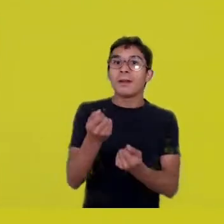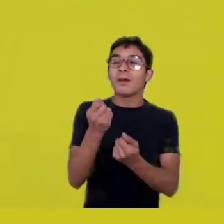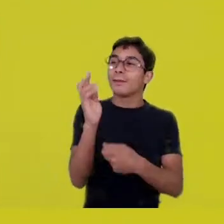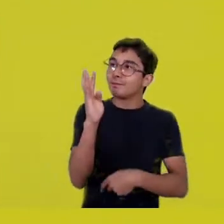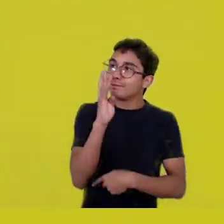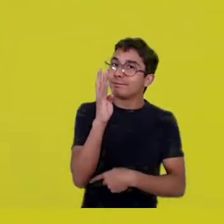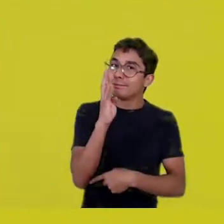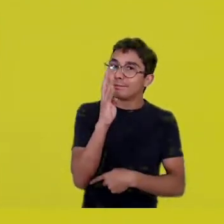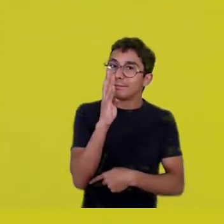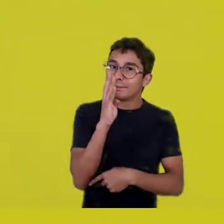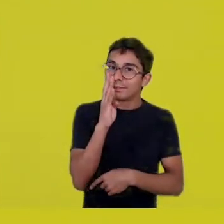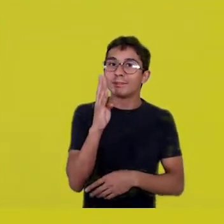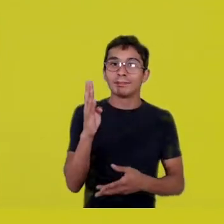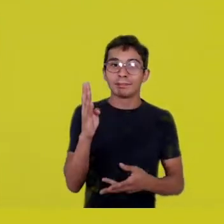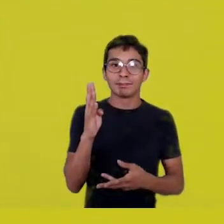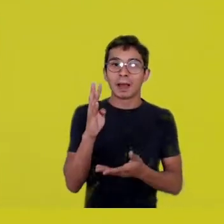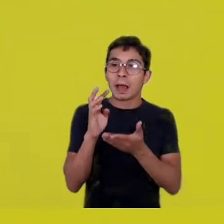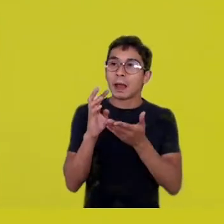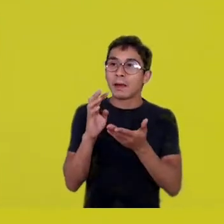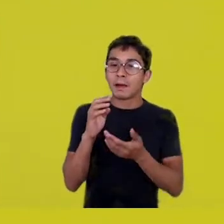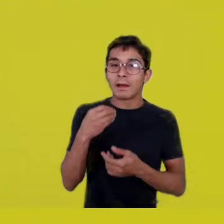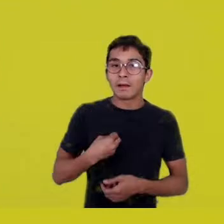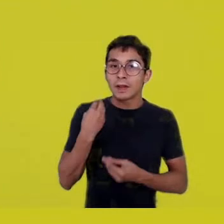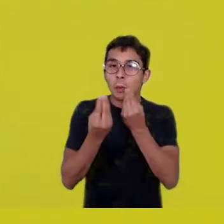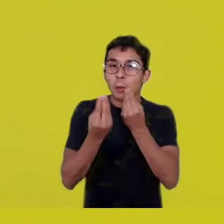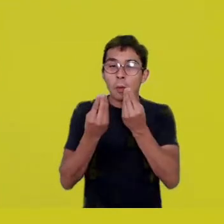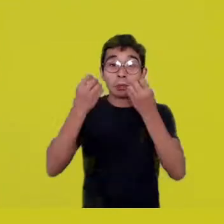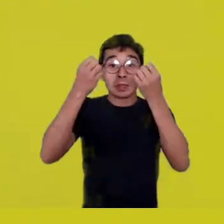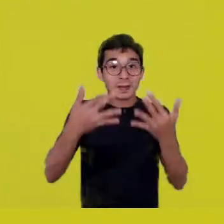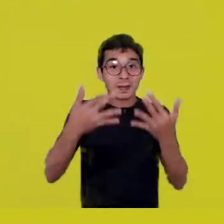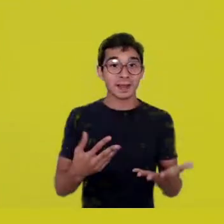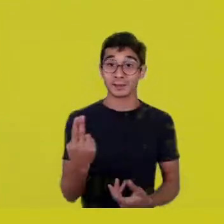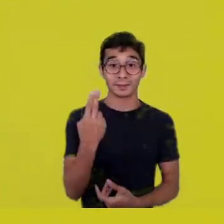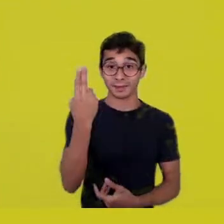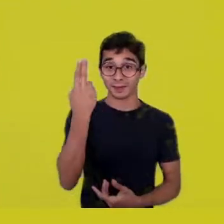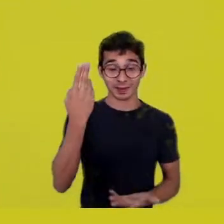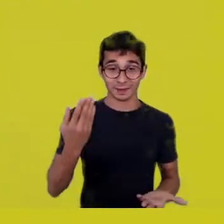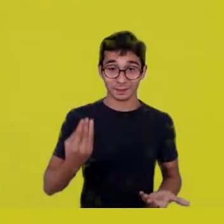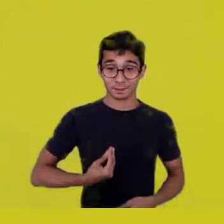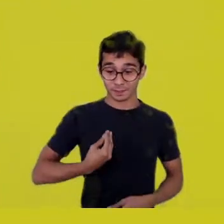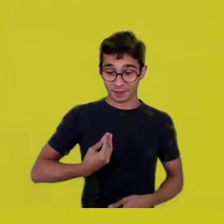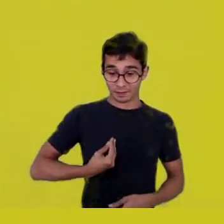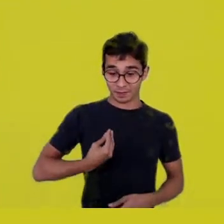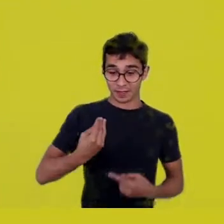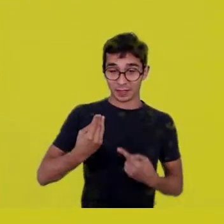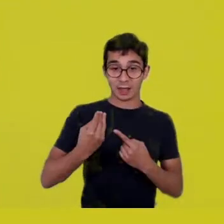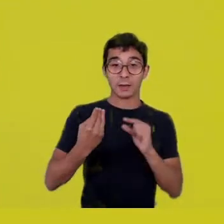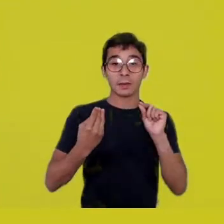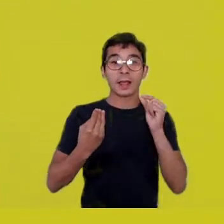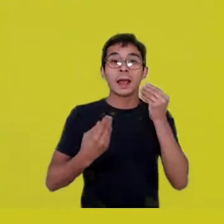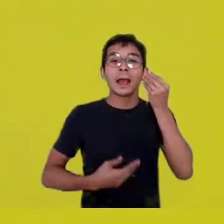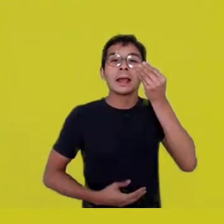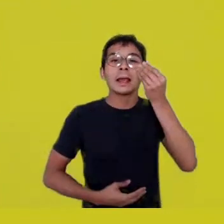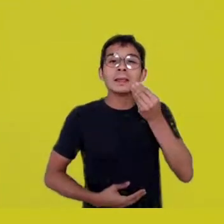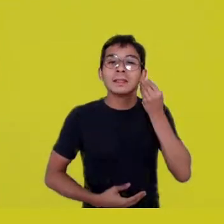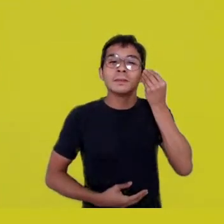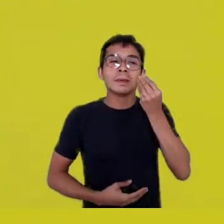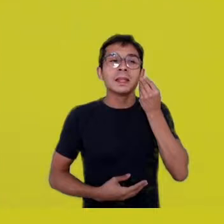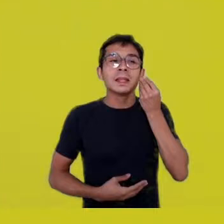Life is a gift, a transcendental experience, a cosmic dance.